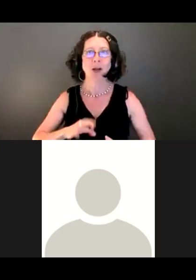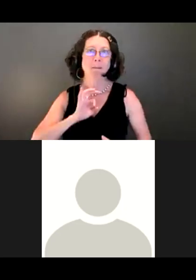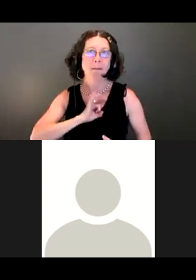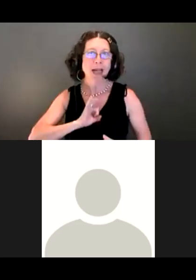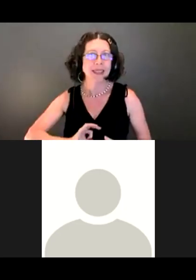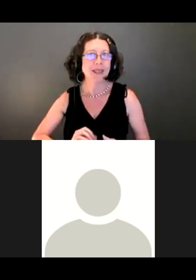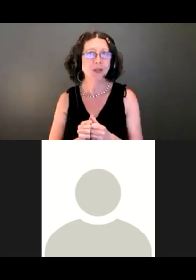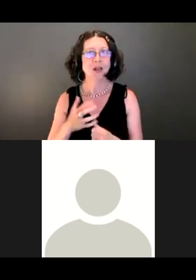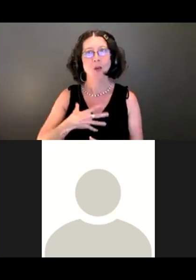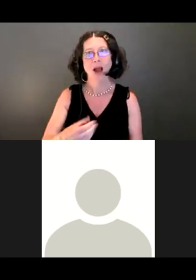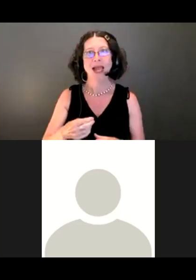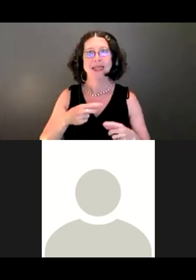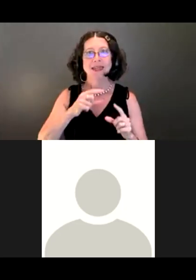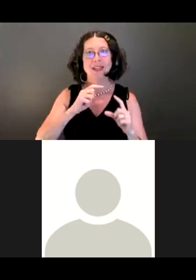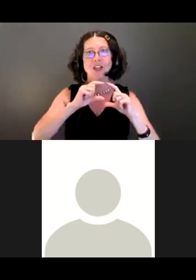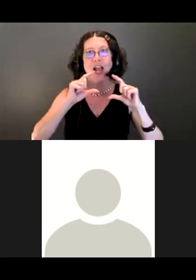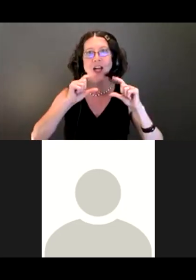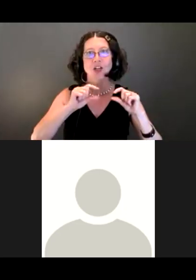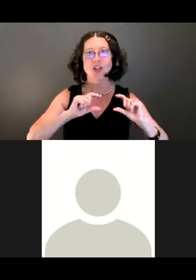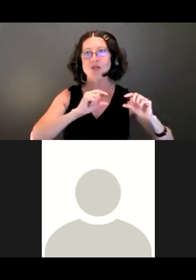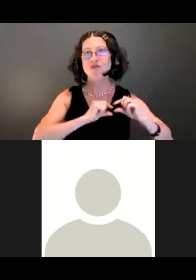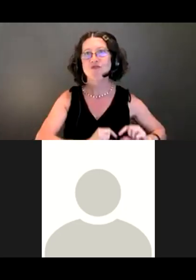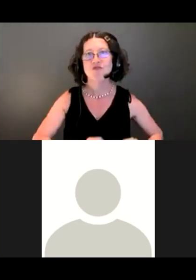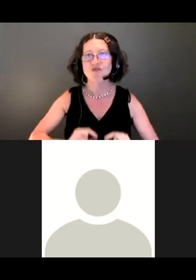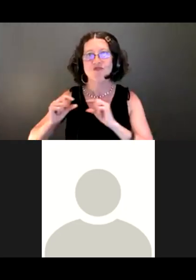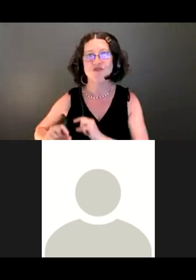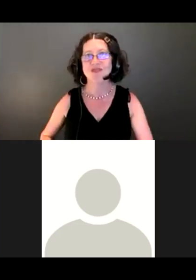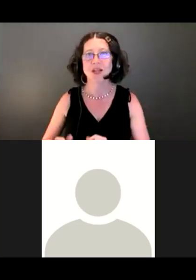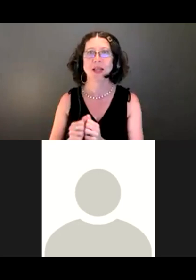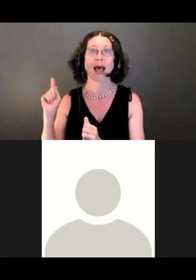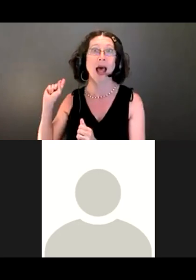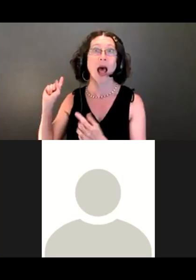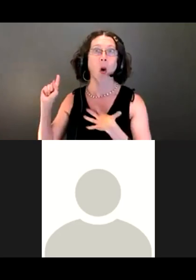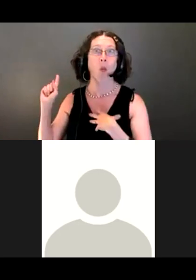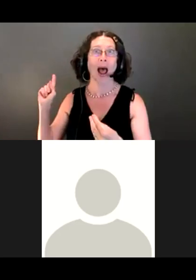And I'm in front of a white wall with a mirror and a plant, and